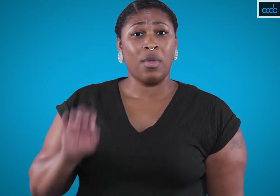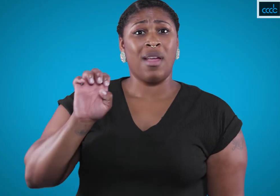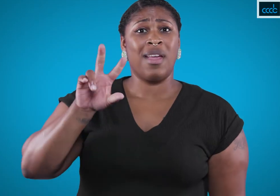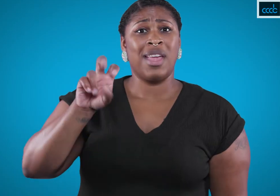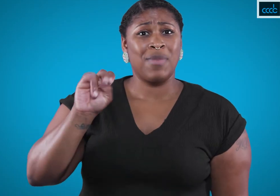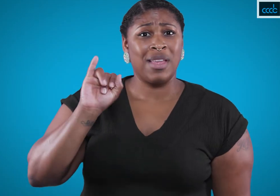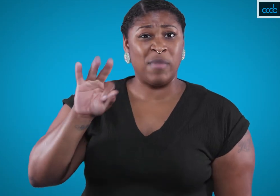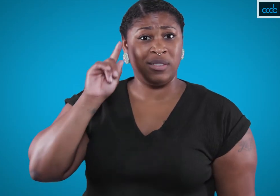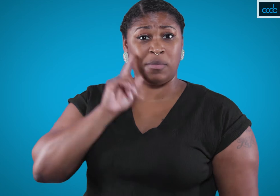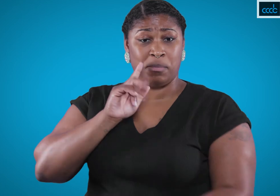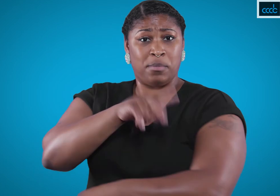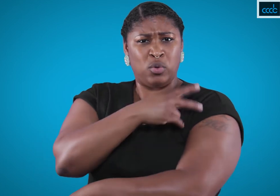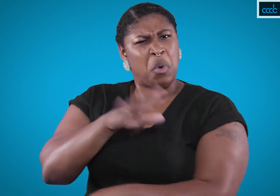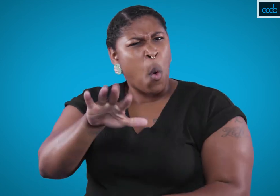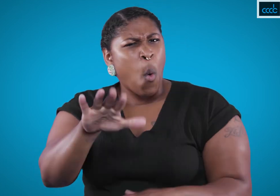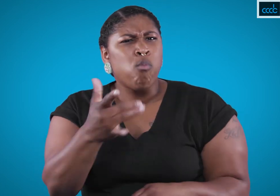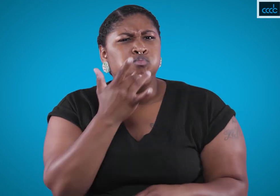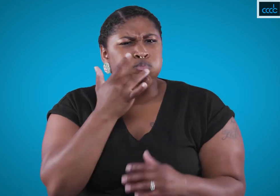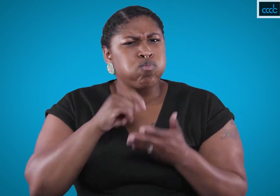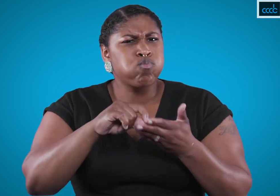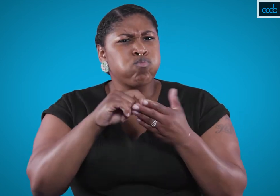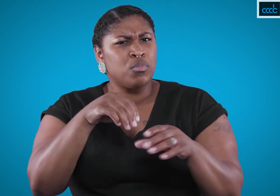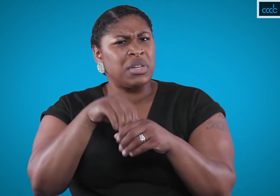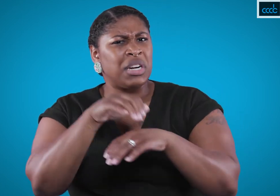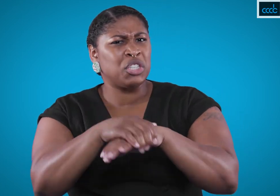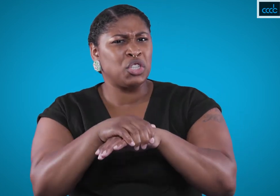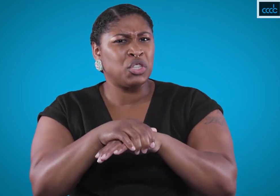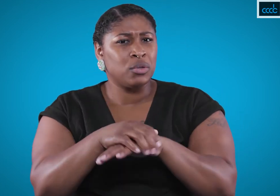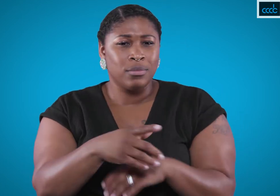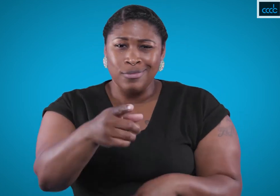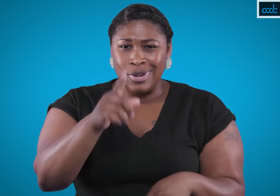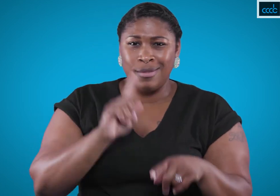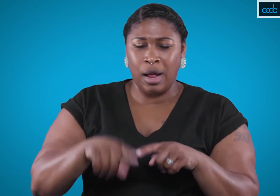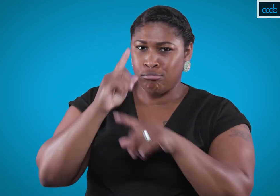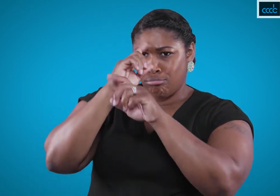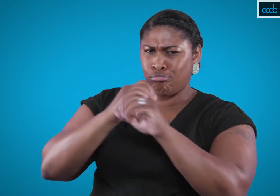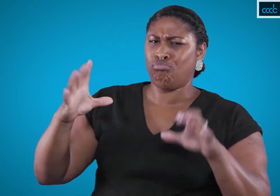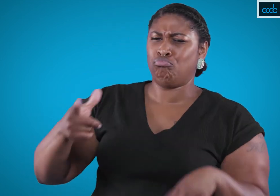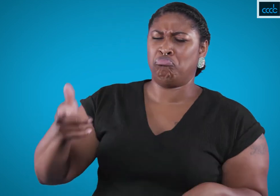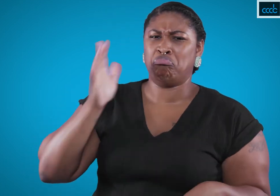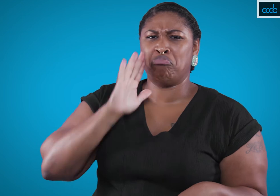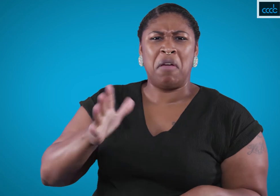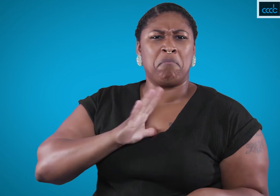Even if the deaf patient is comfortable with English, we can’t assume that they would be in the right state